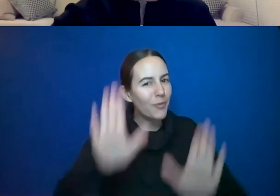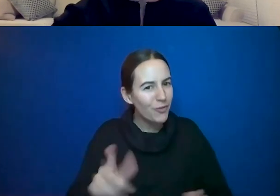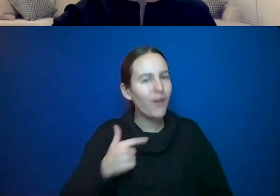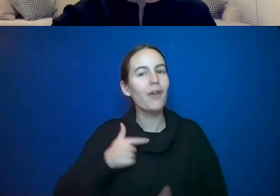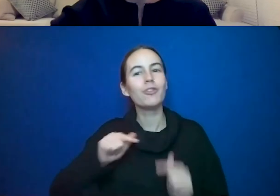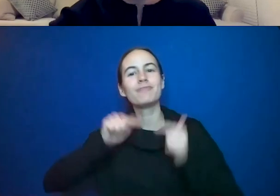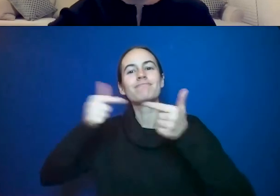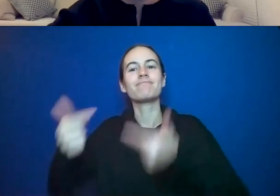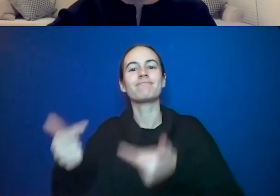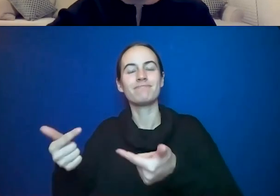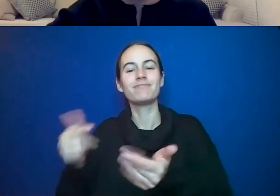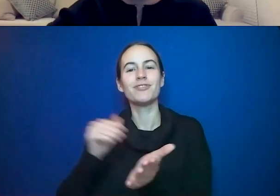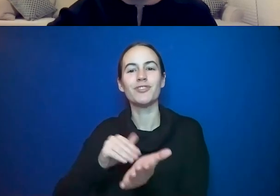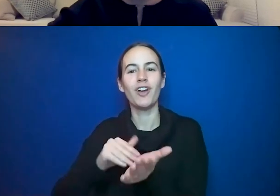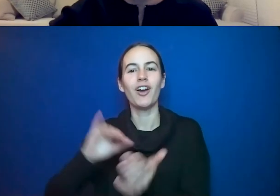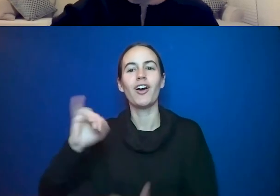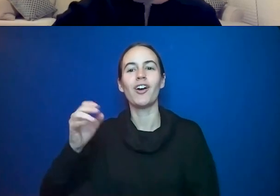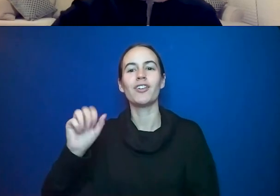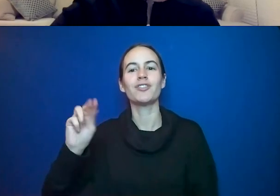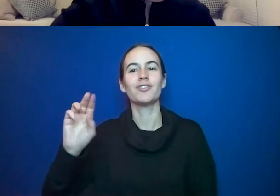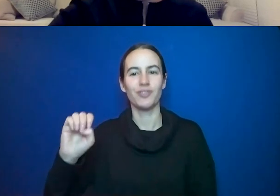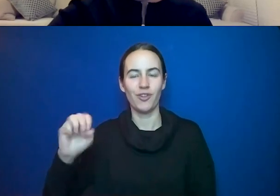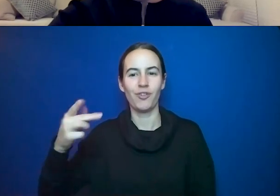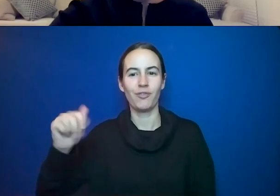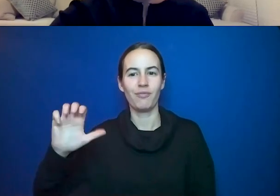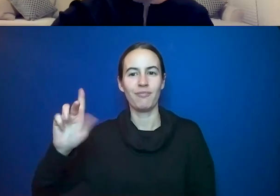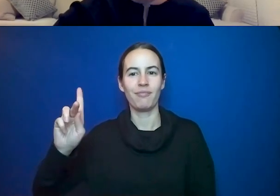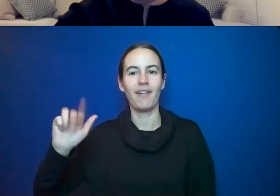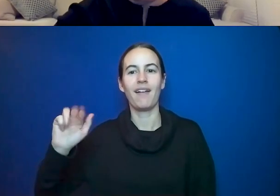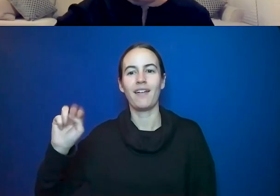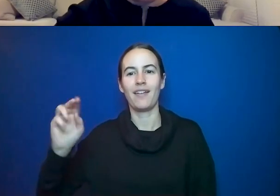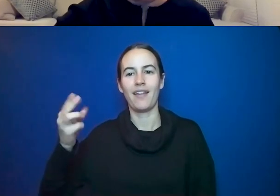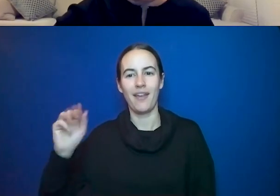Joan Packenham. Joan.